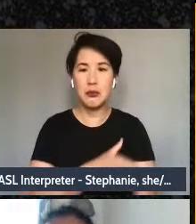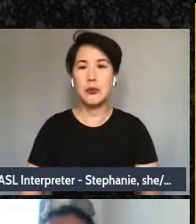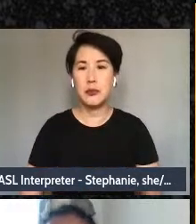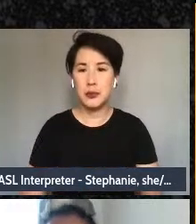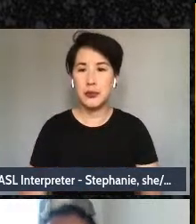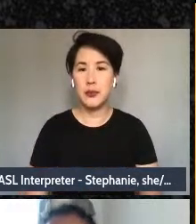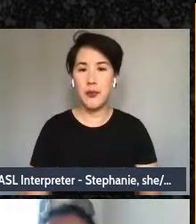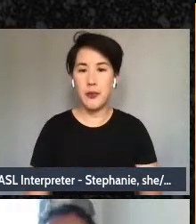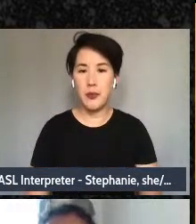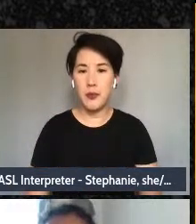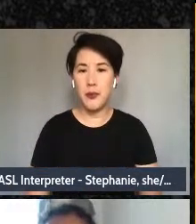Hearing.